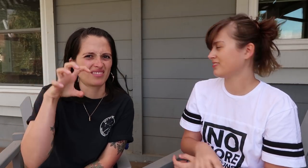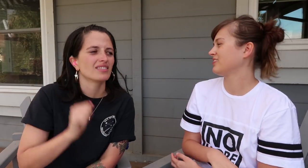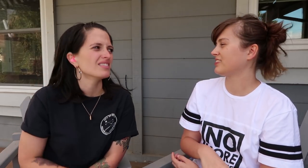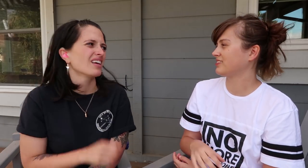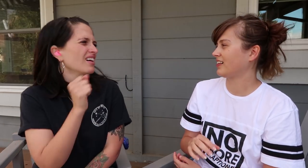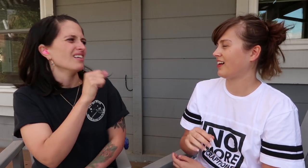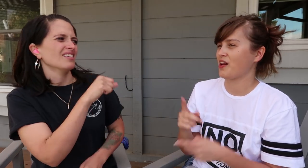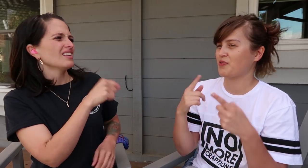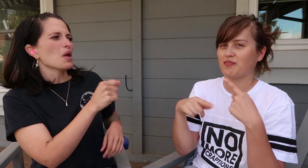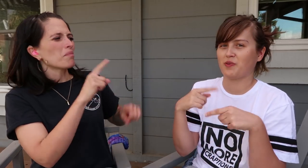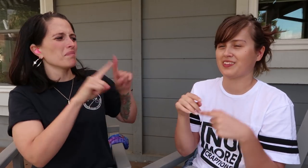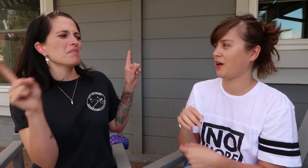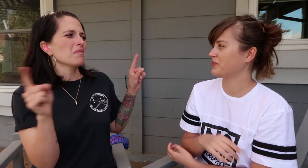Yeah. RIKKI: I don’t know the sign for that.